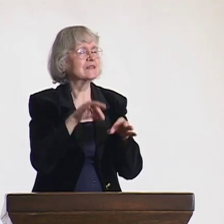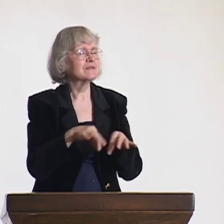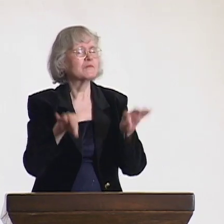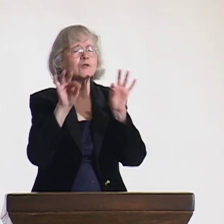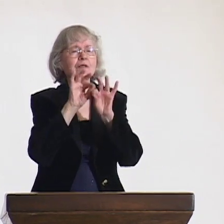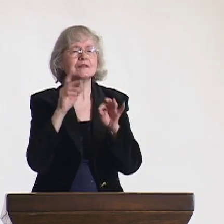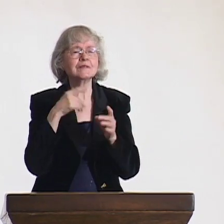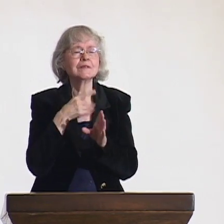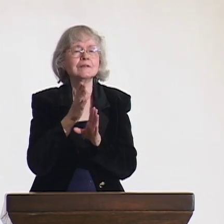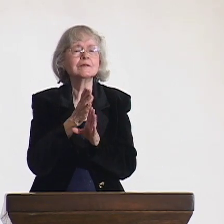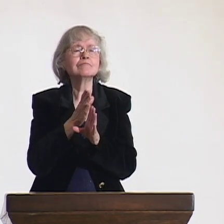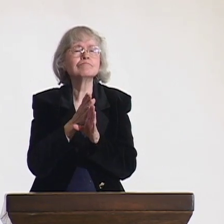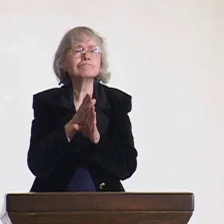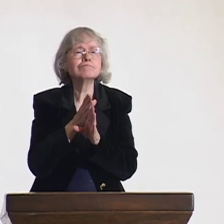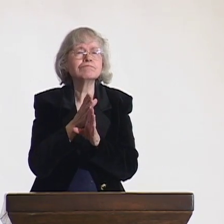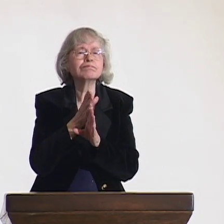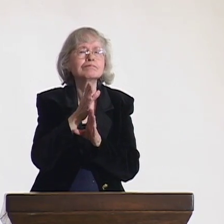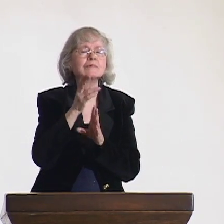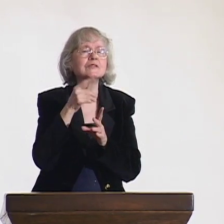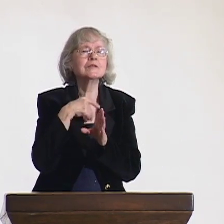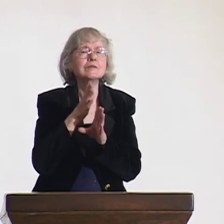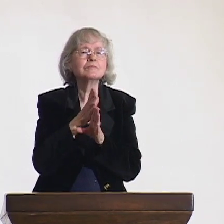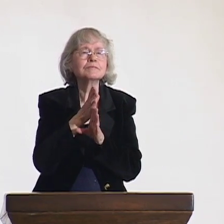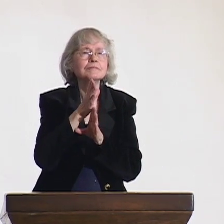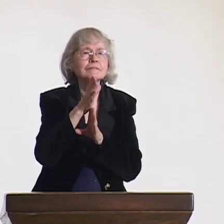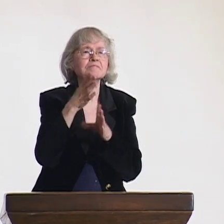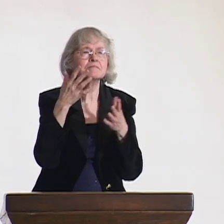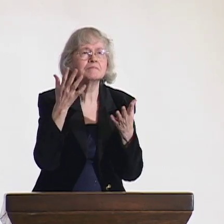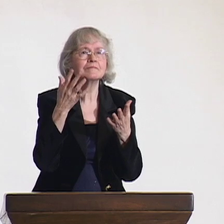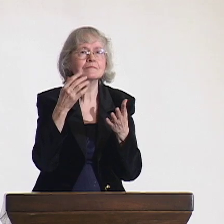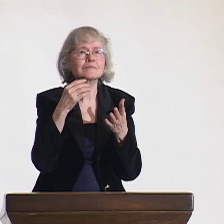All in all, I fear nothing throughout my entire career.